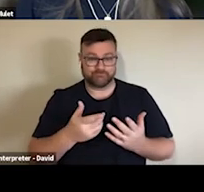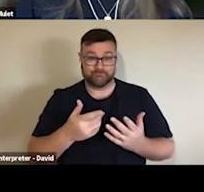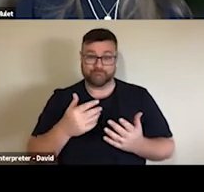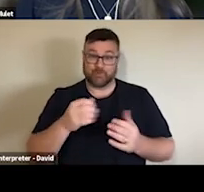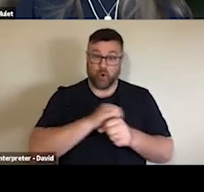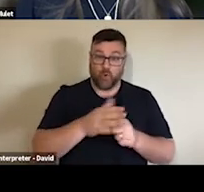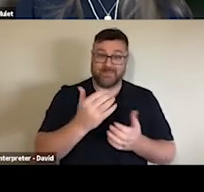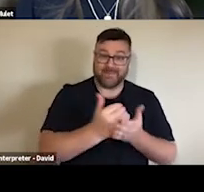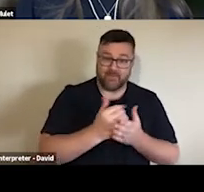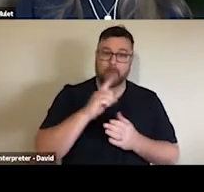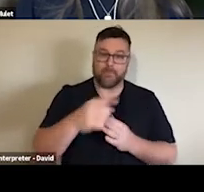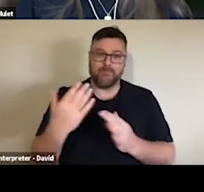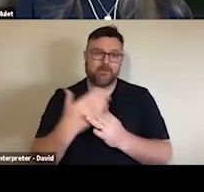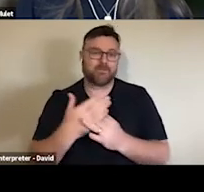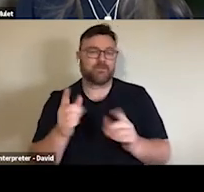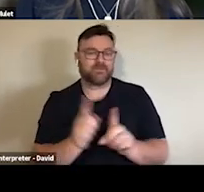under control within one year than Australians right now.